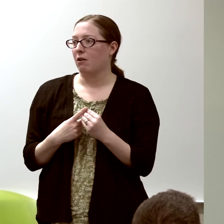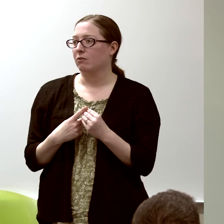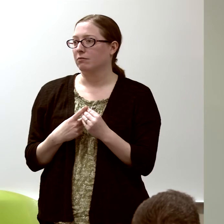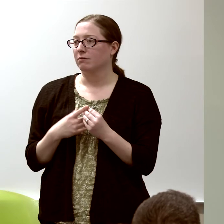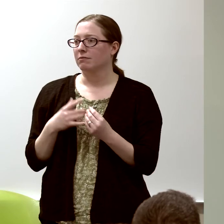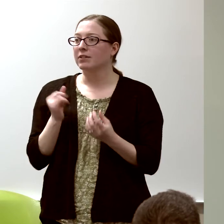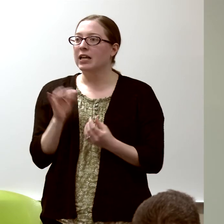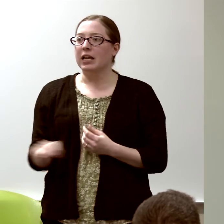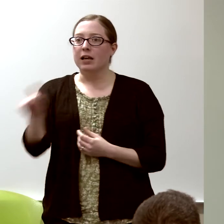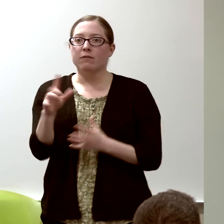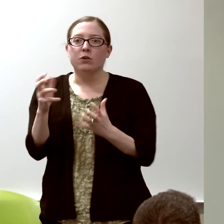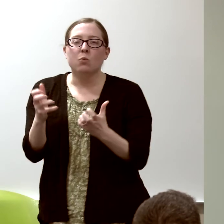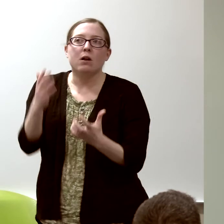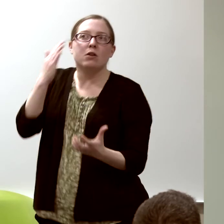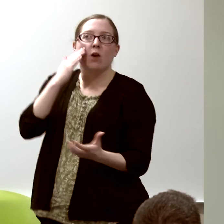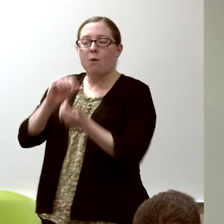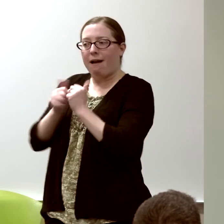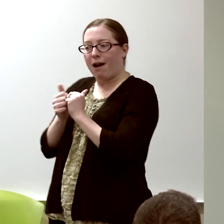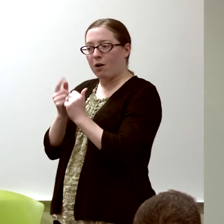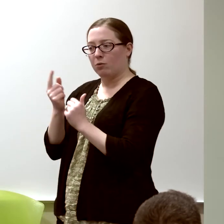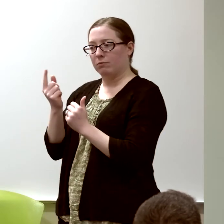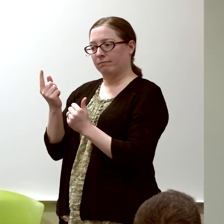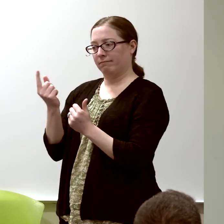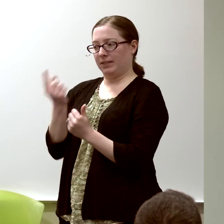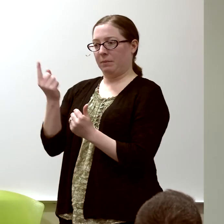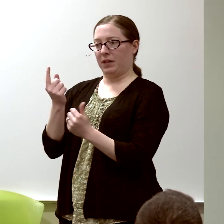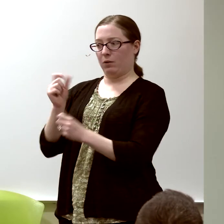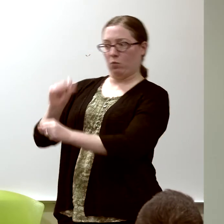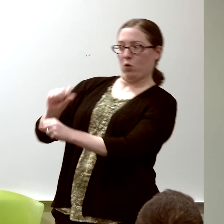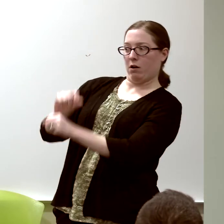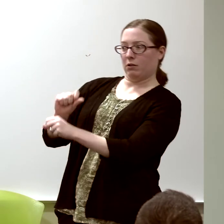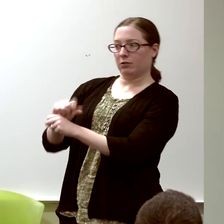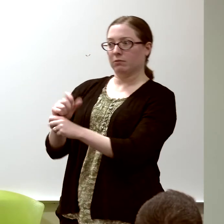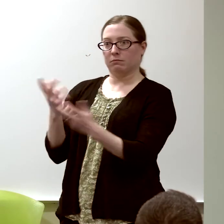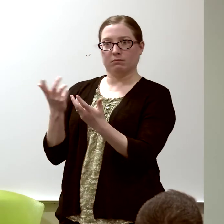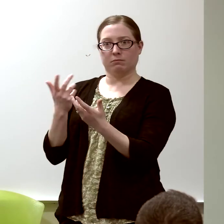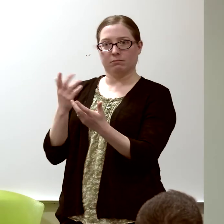you really want to know how something works. That something may change.